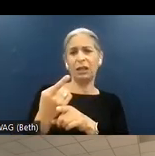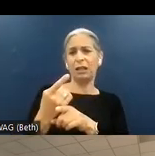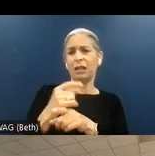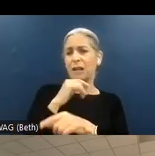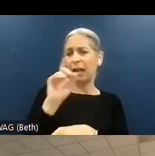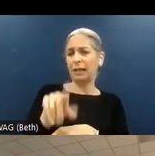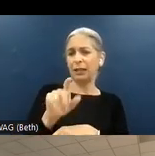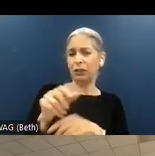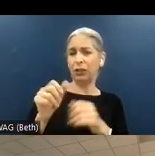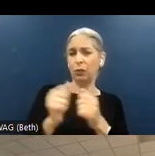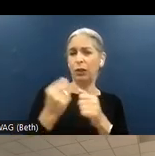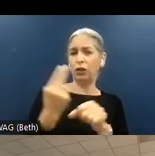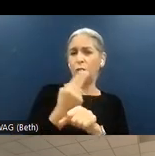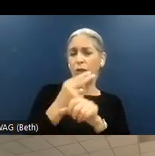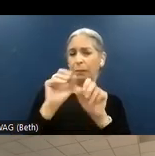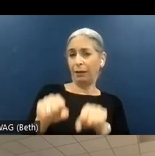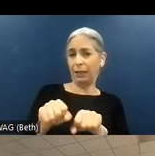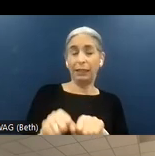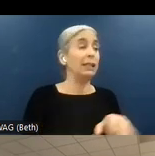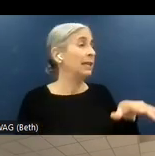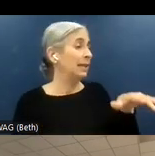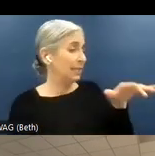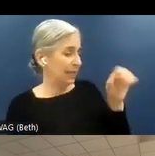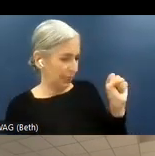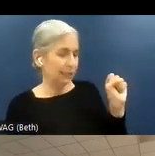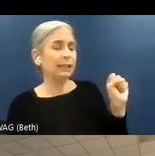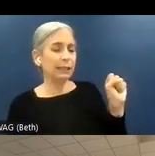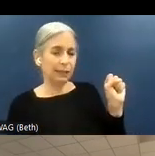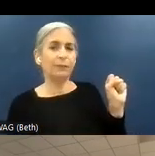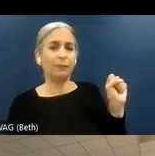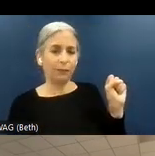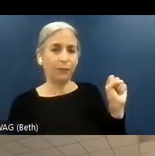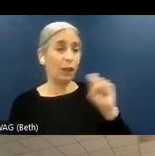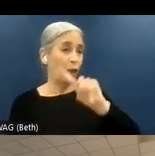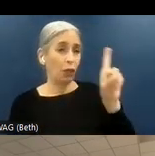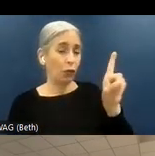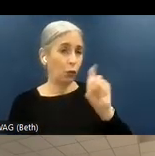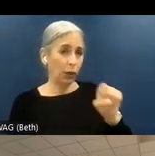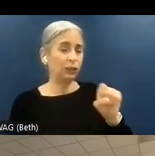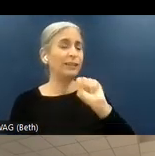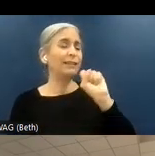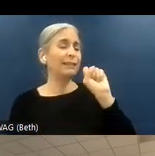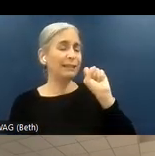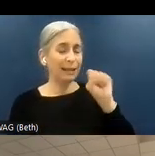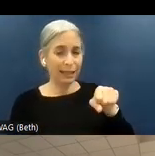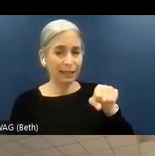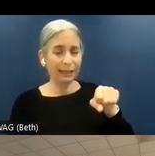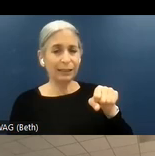with usability? Yes, the question is absolutely meaningful,